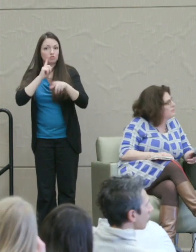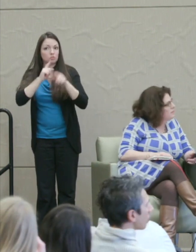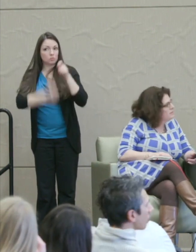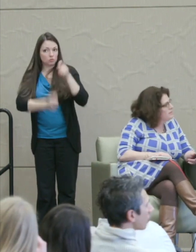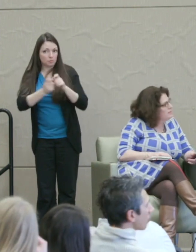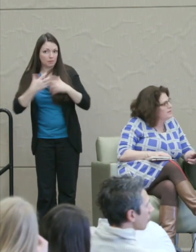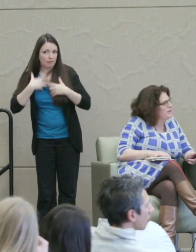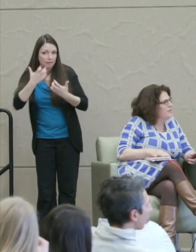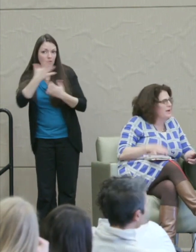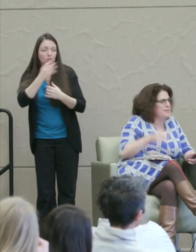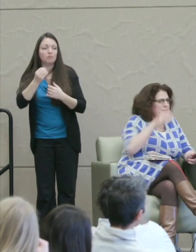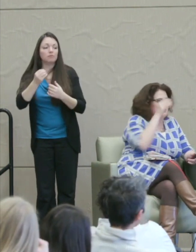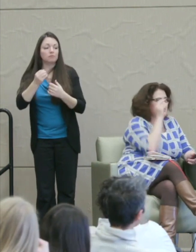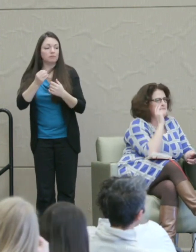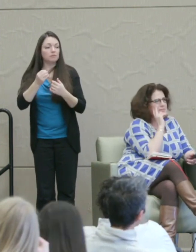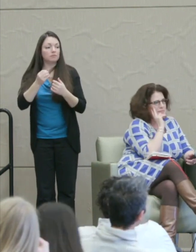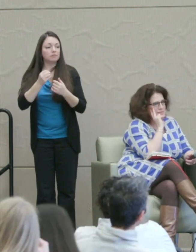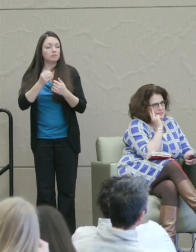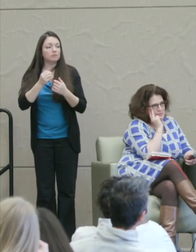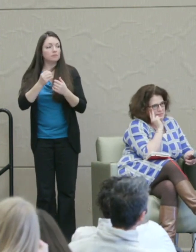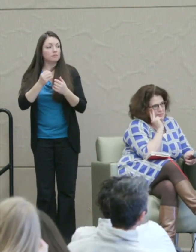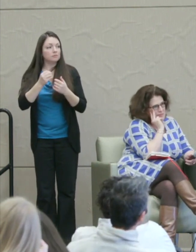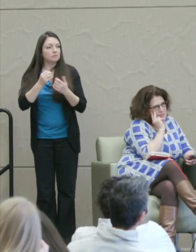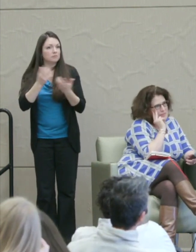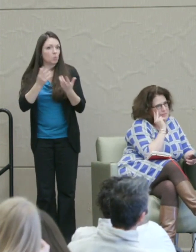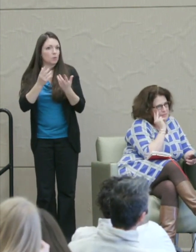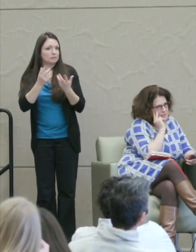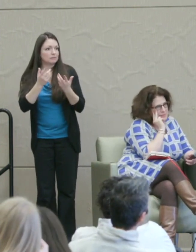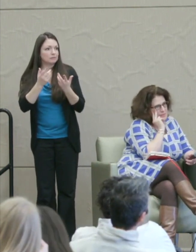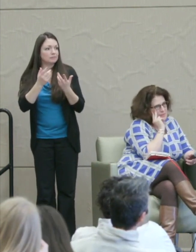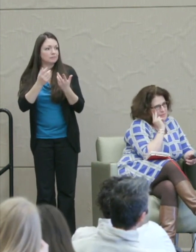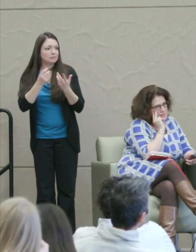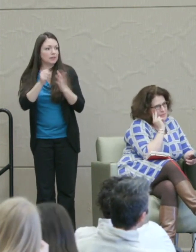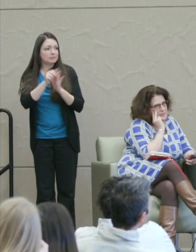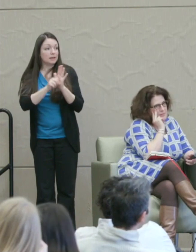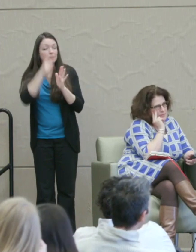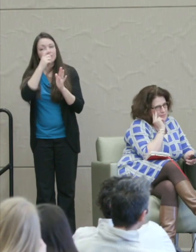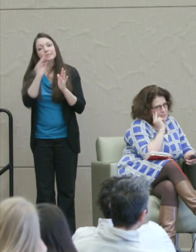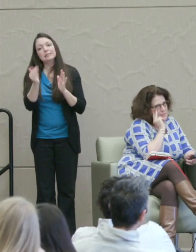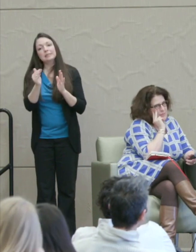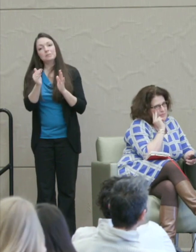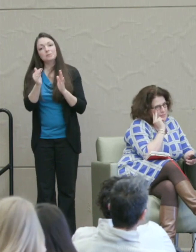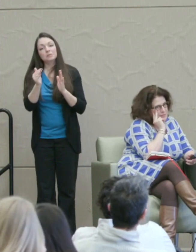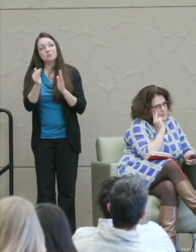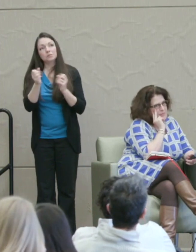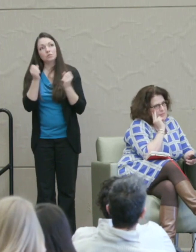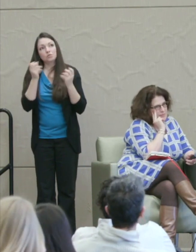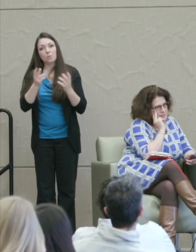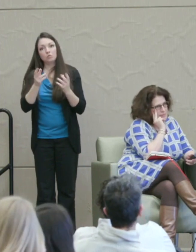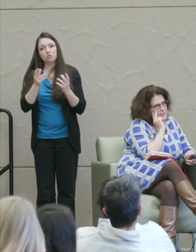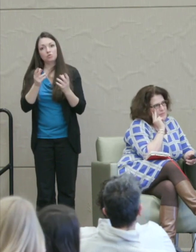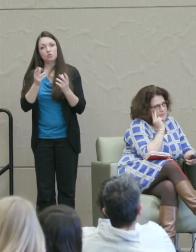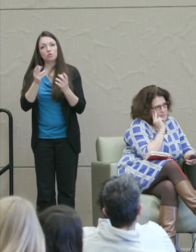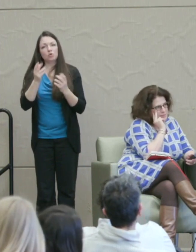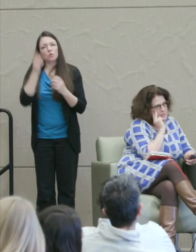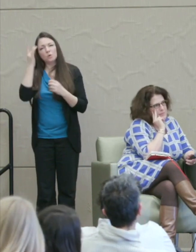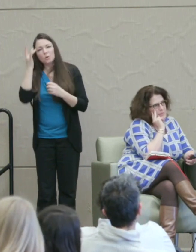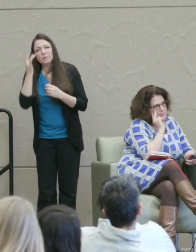And the role of the state because it seems so much of why and how people are encouraged